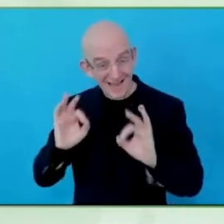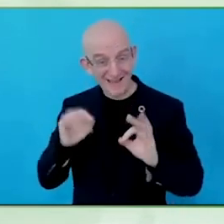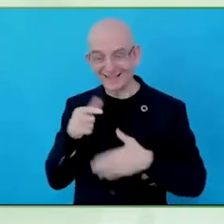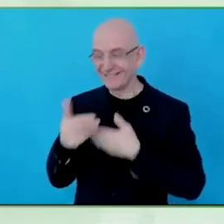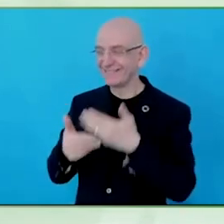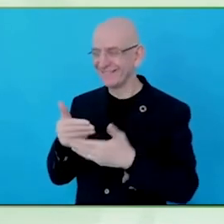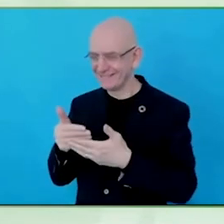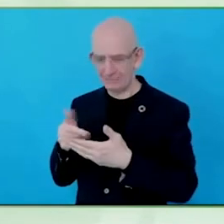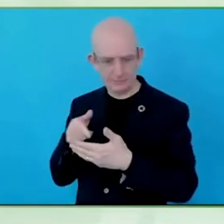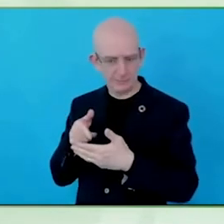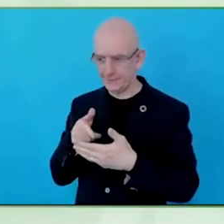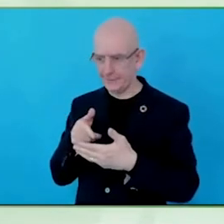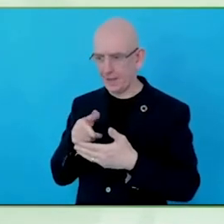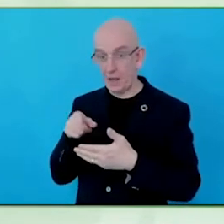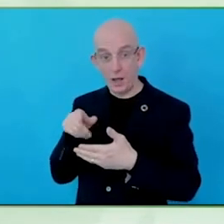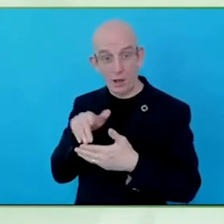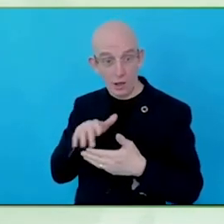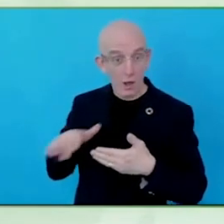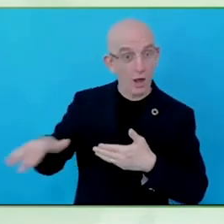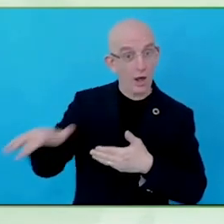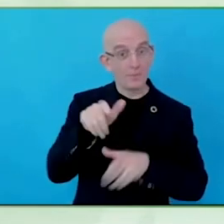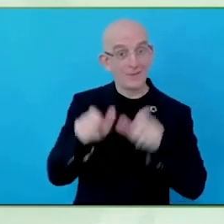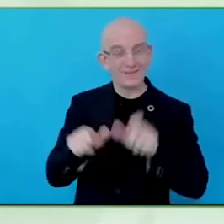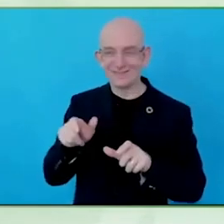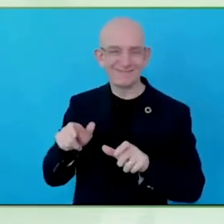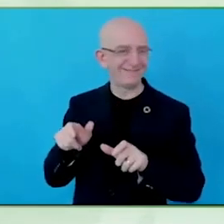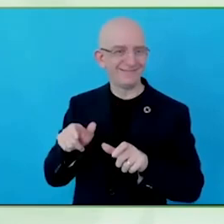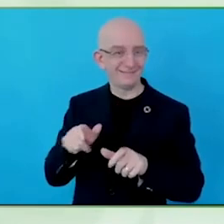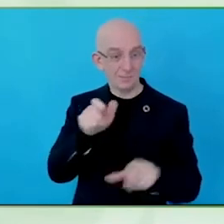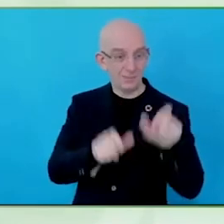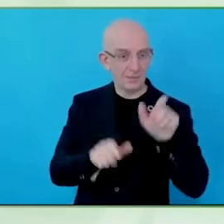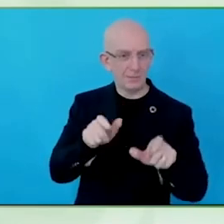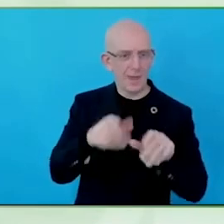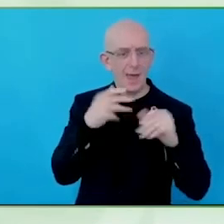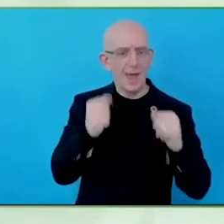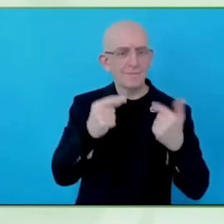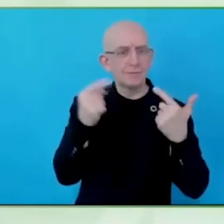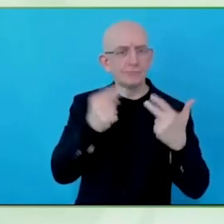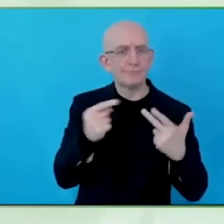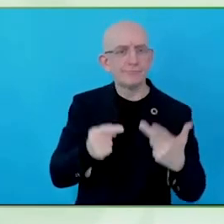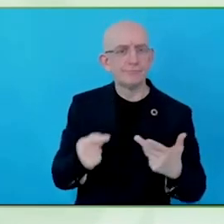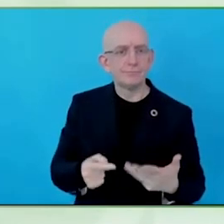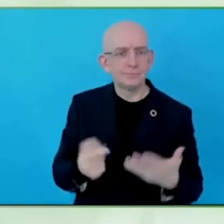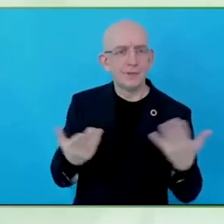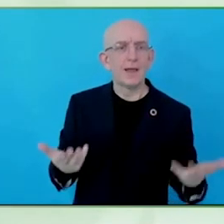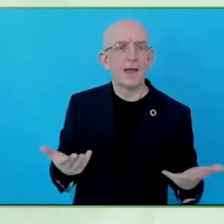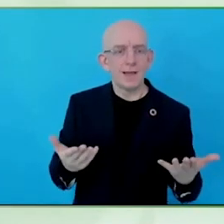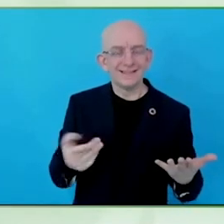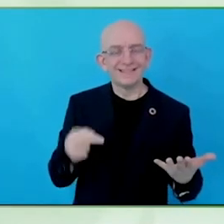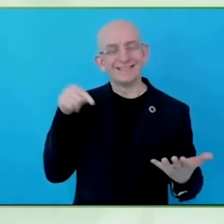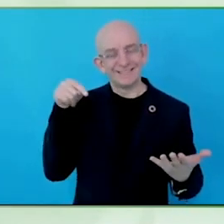There is a process failure, also the people failure in the community is creating things that are not nearly as diverse as the